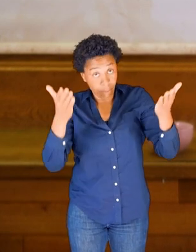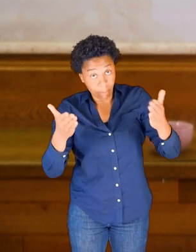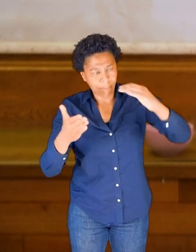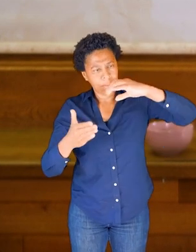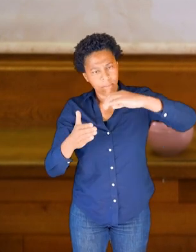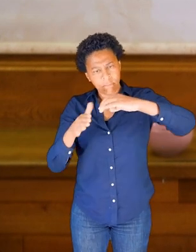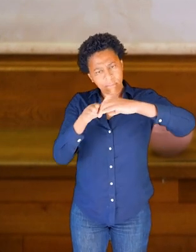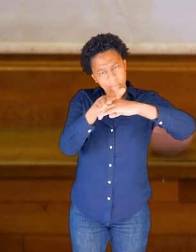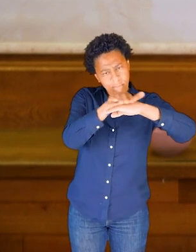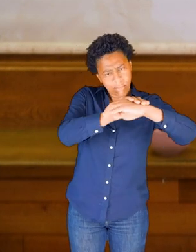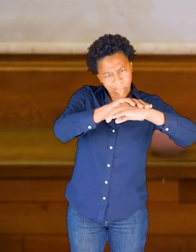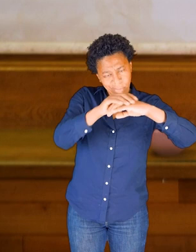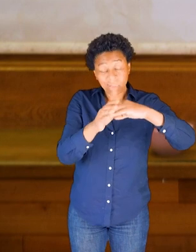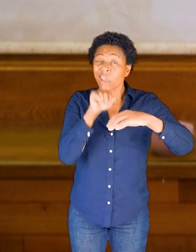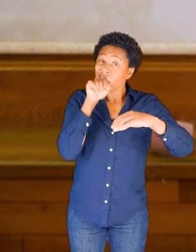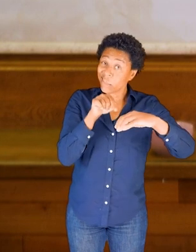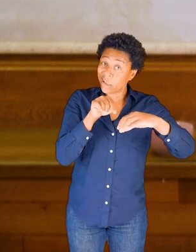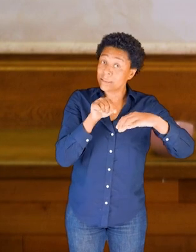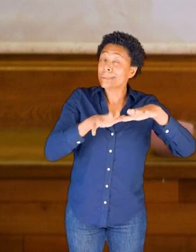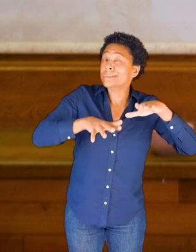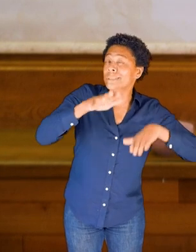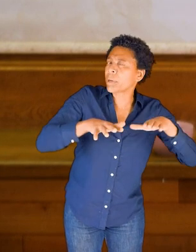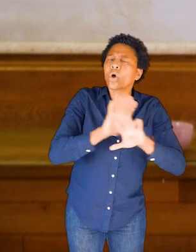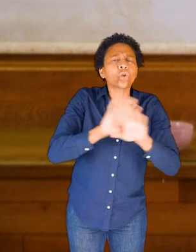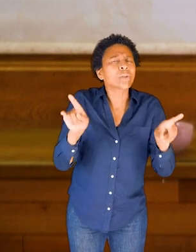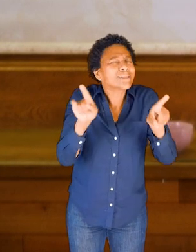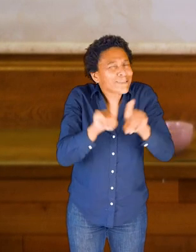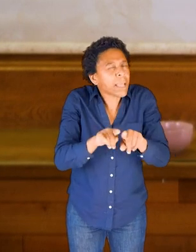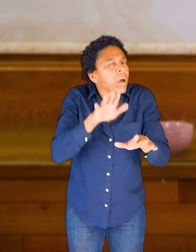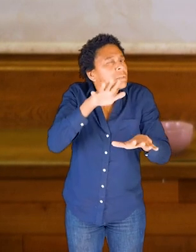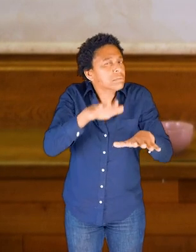Now this shape is similar-- not the same as, but similar to